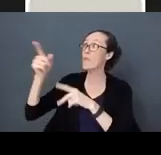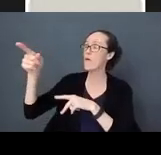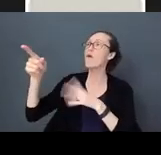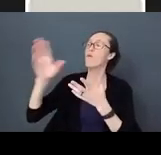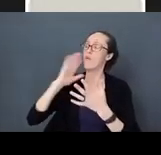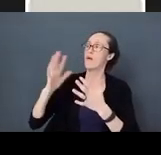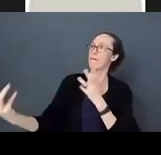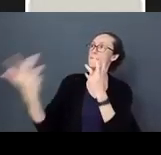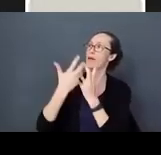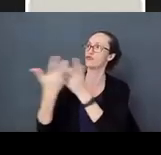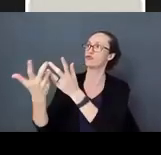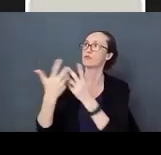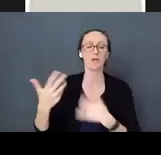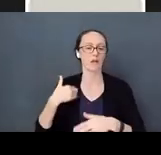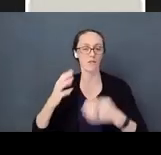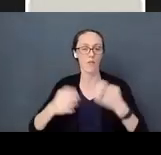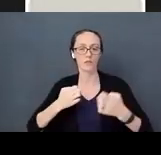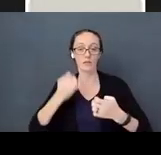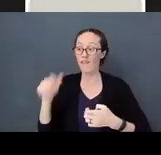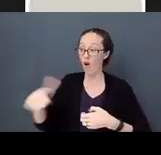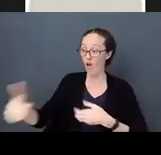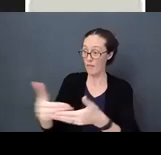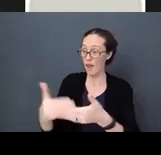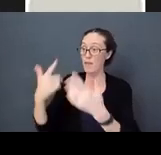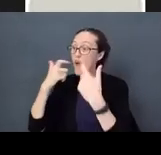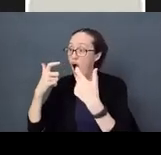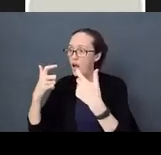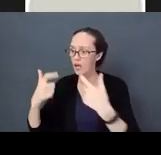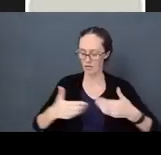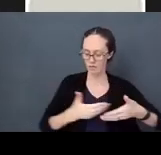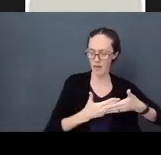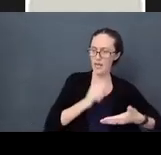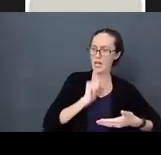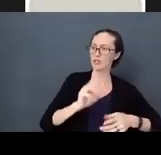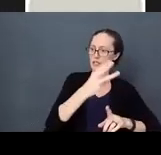a baby of six months begins to have that empathy and they will cry too,